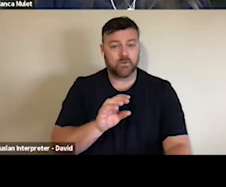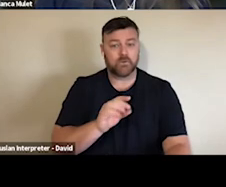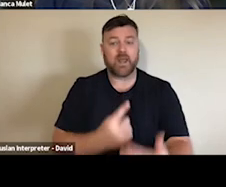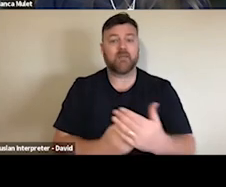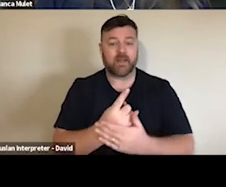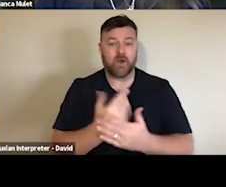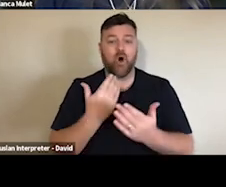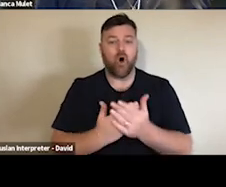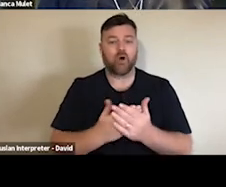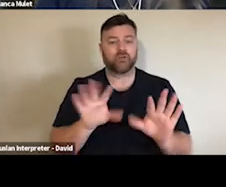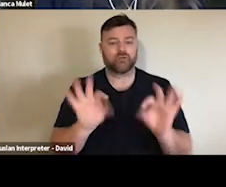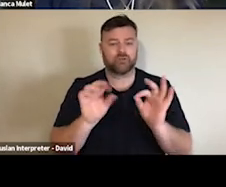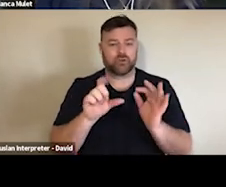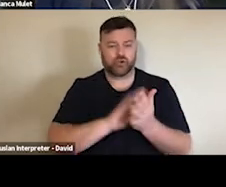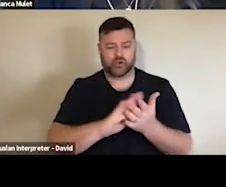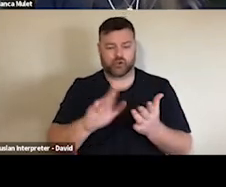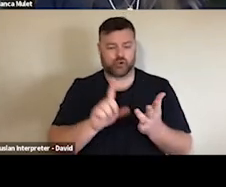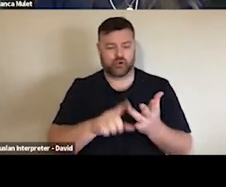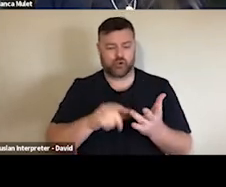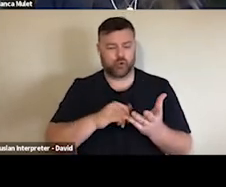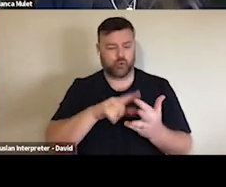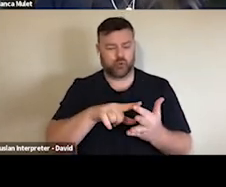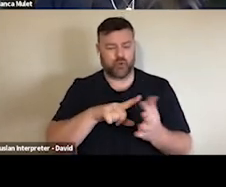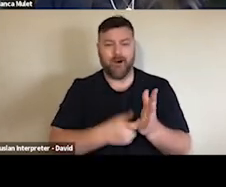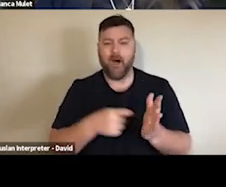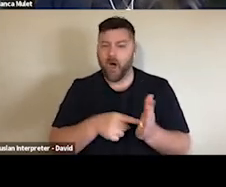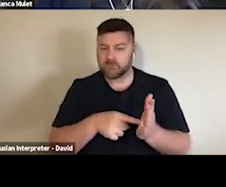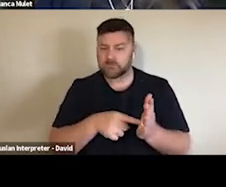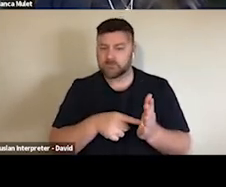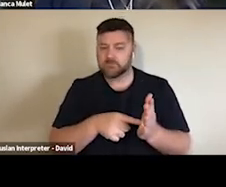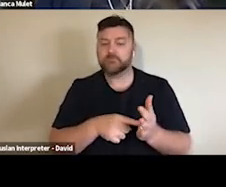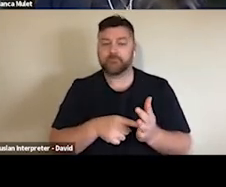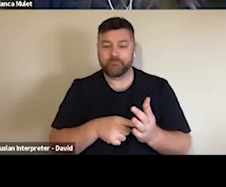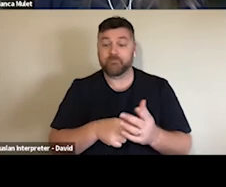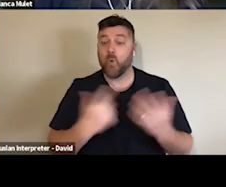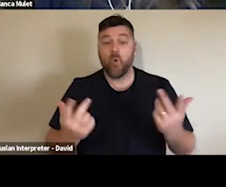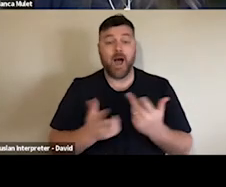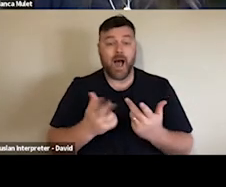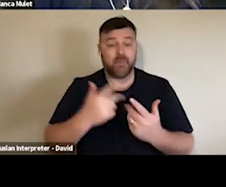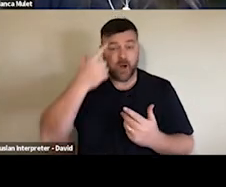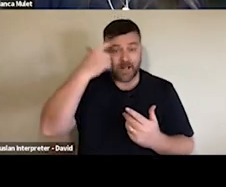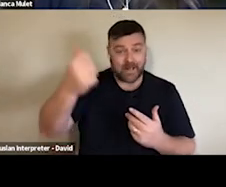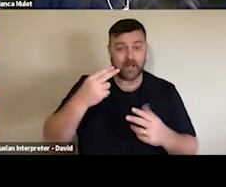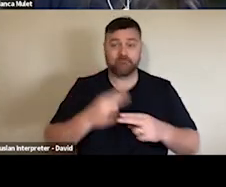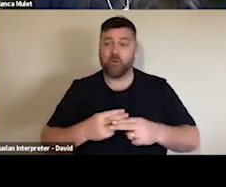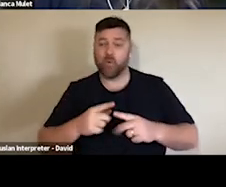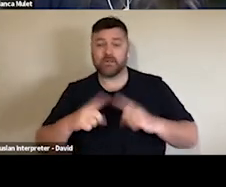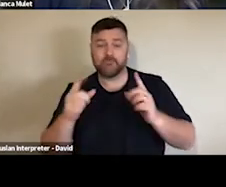long game, aren't they, and I think we need to be thinking long term about market development in digital. Anyway, lots more to talk about on that.